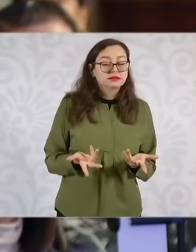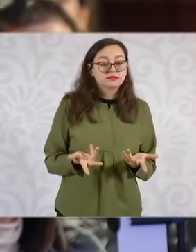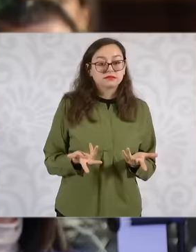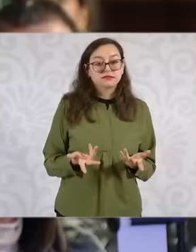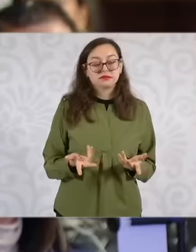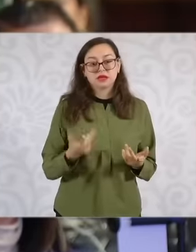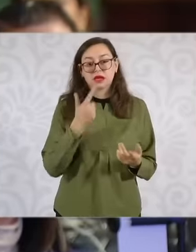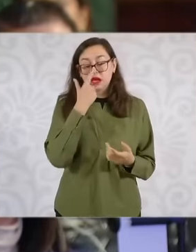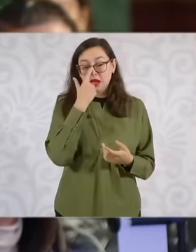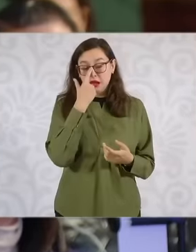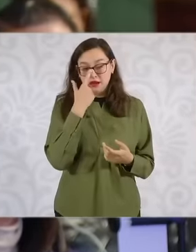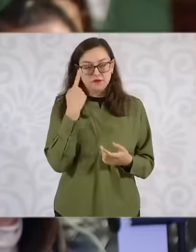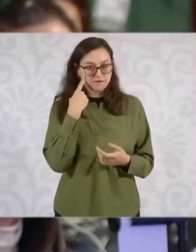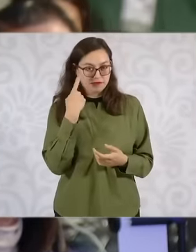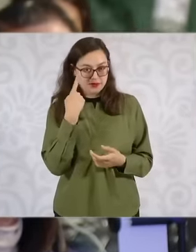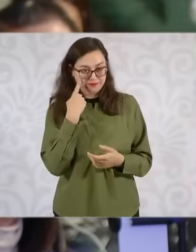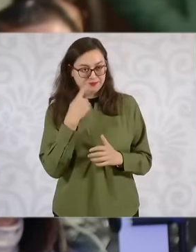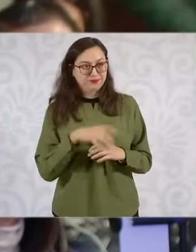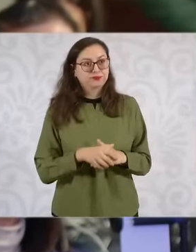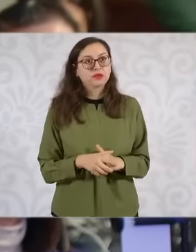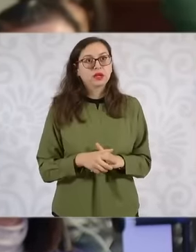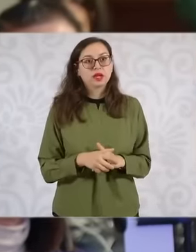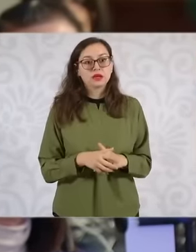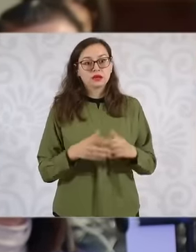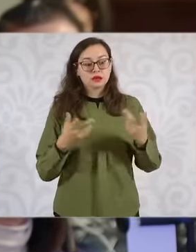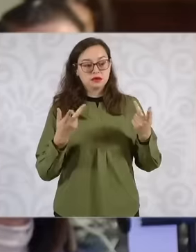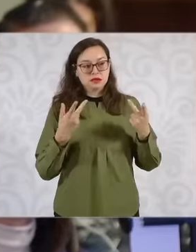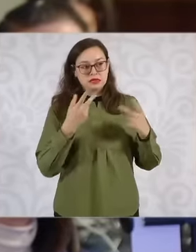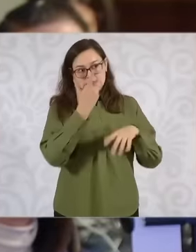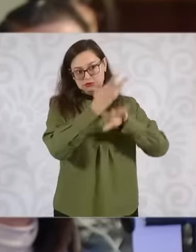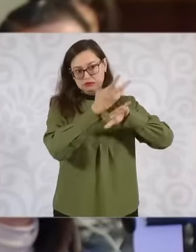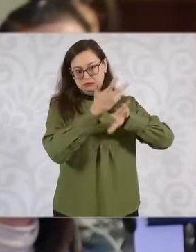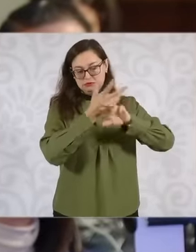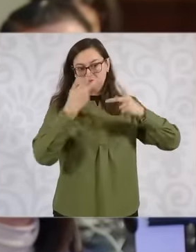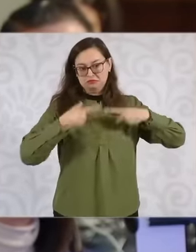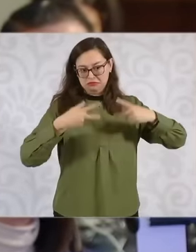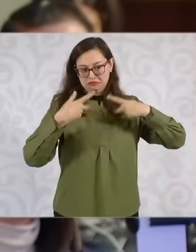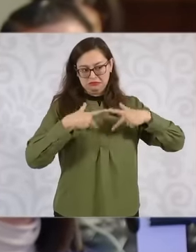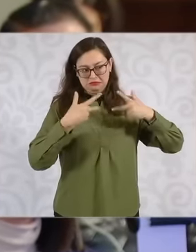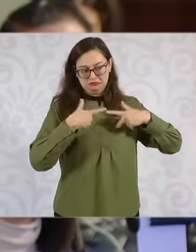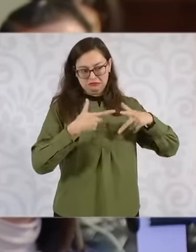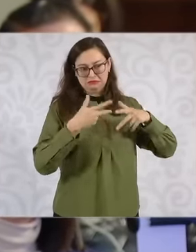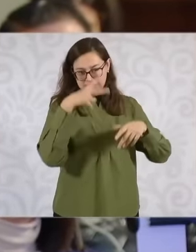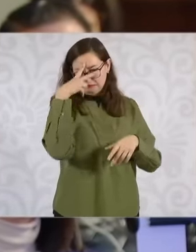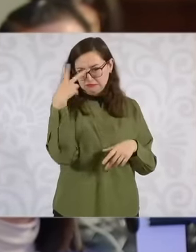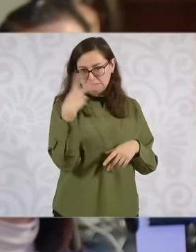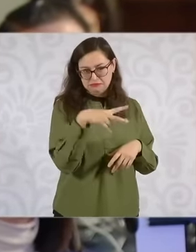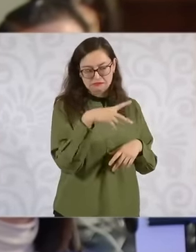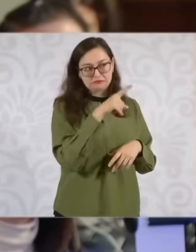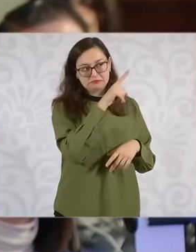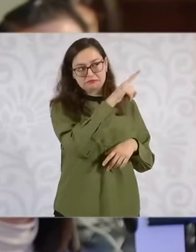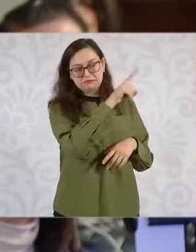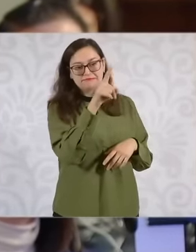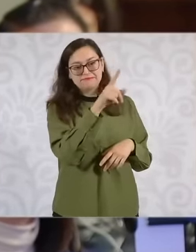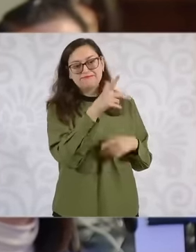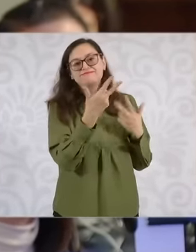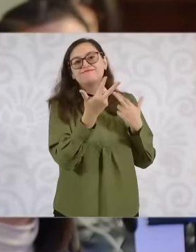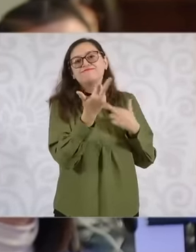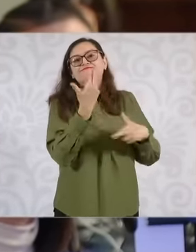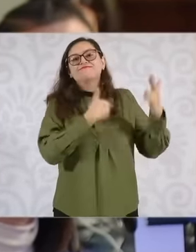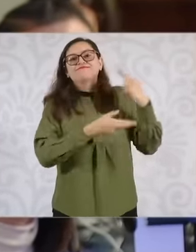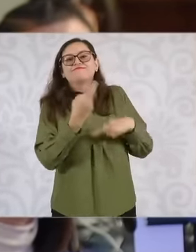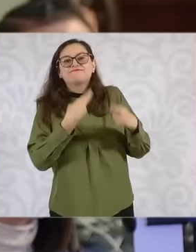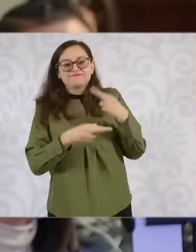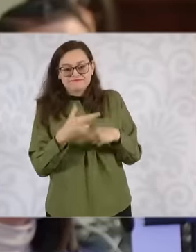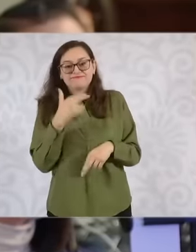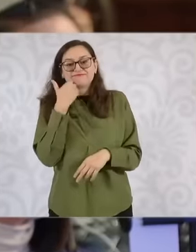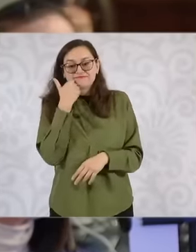express eh, they wanted to return to Mexico and in some cases they even abandoned their IMS accounts or